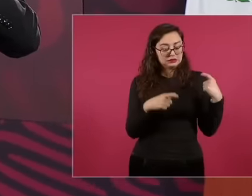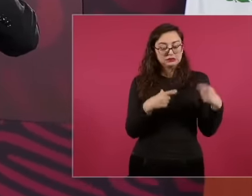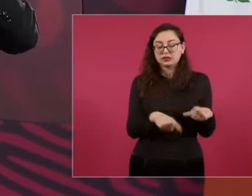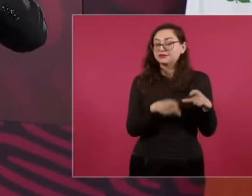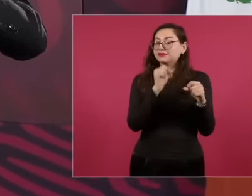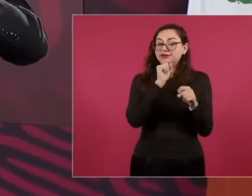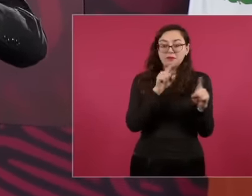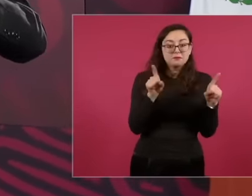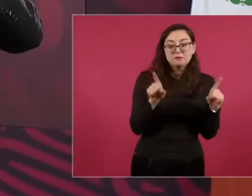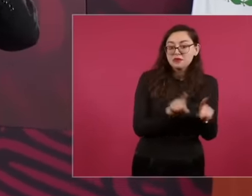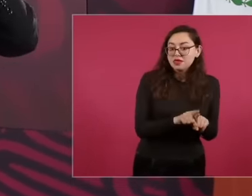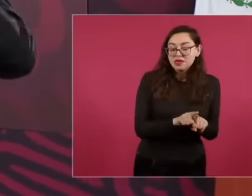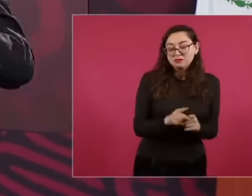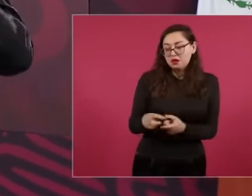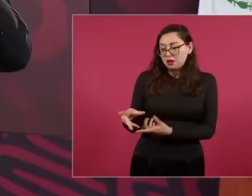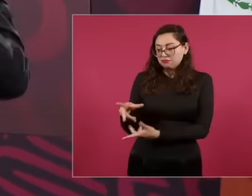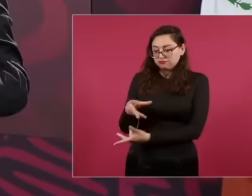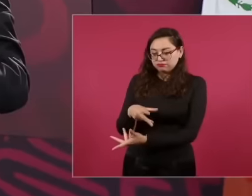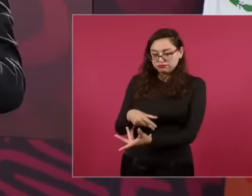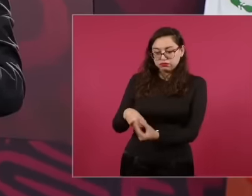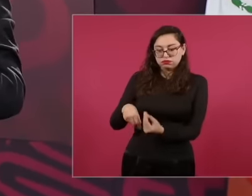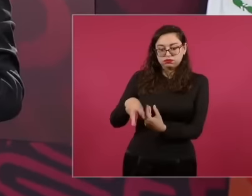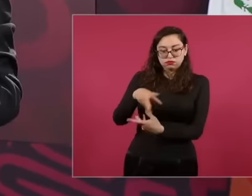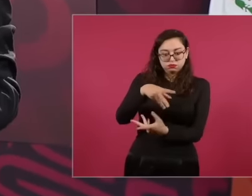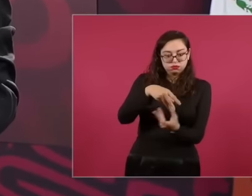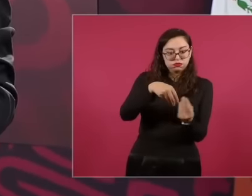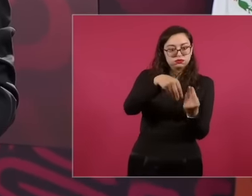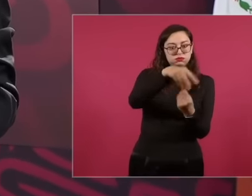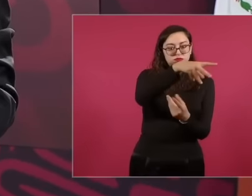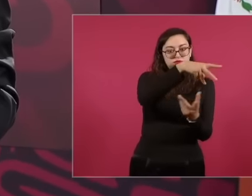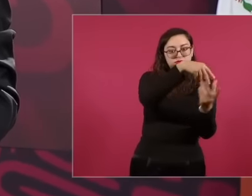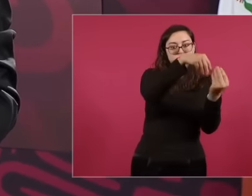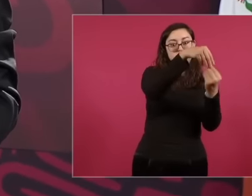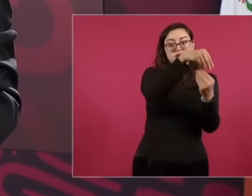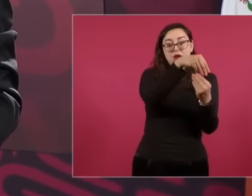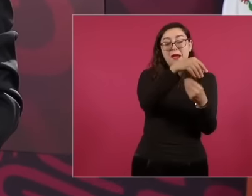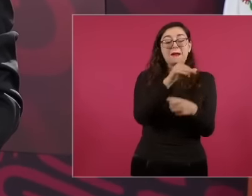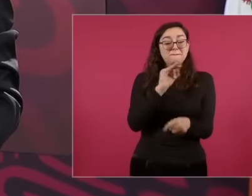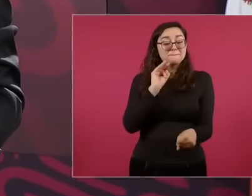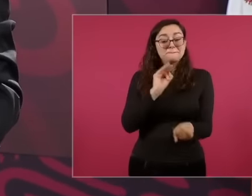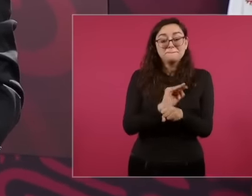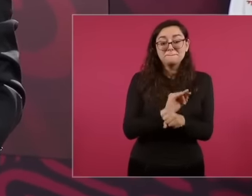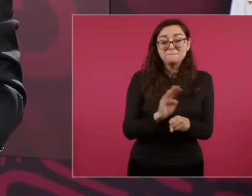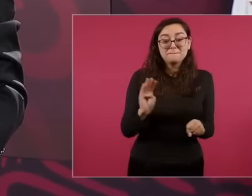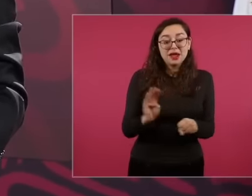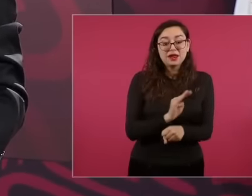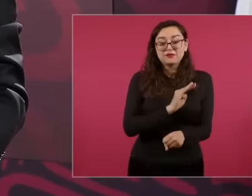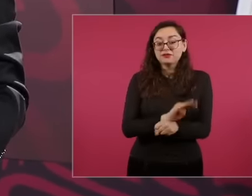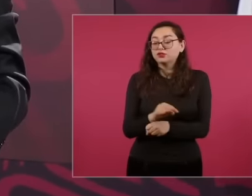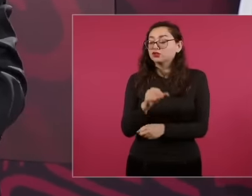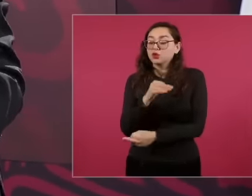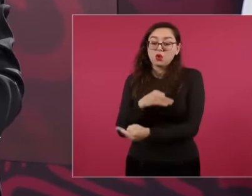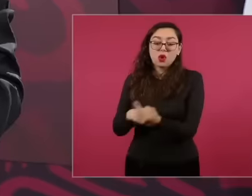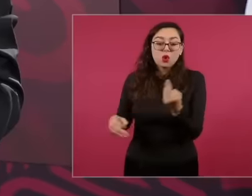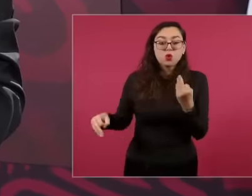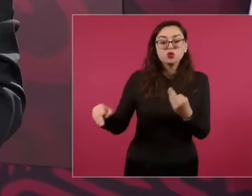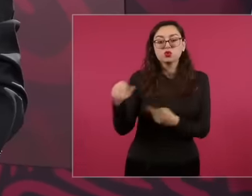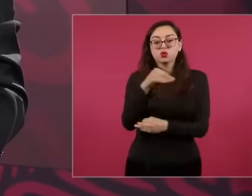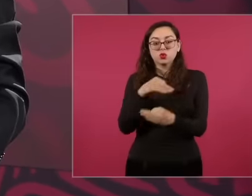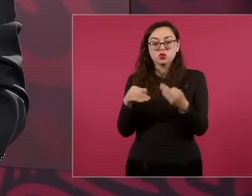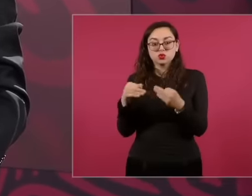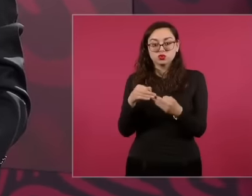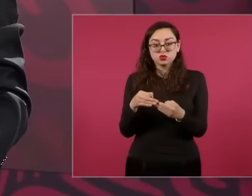with this model of Do not allow corruption, of course. We must continue